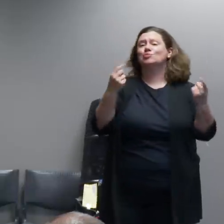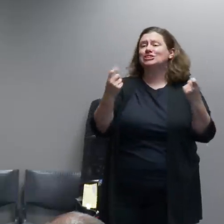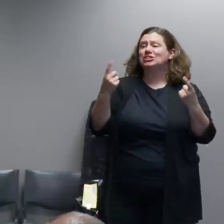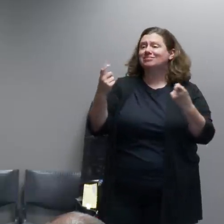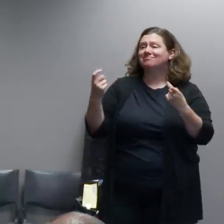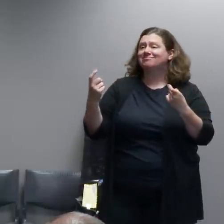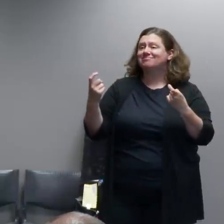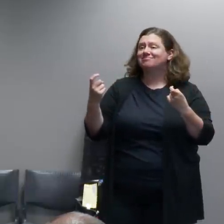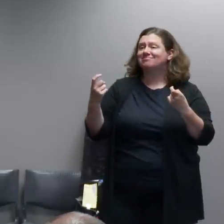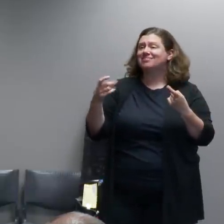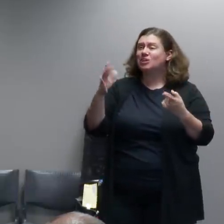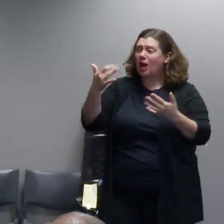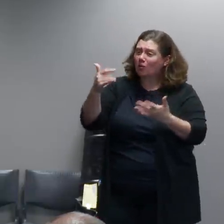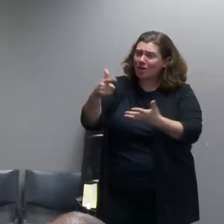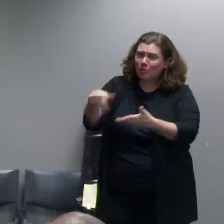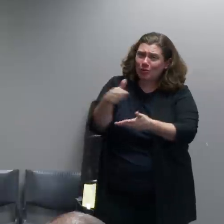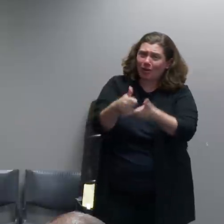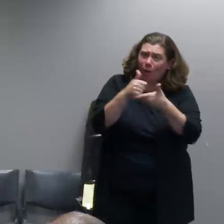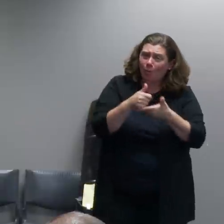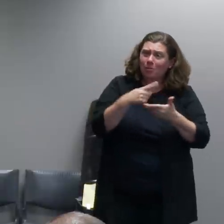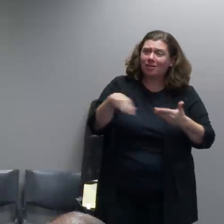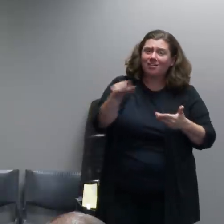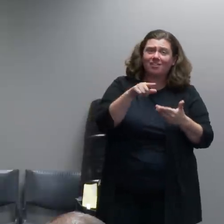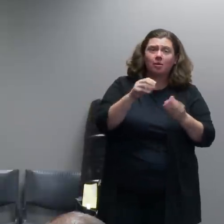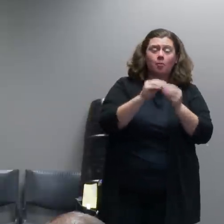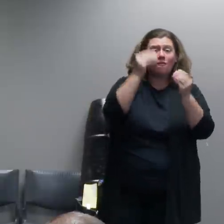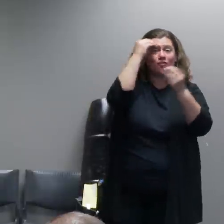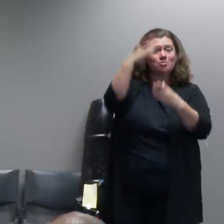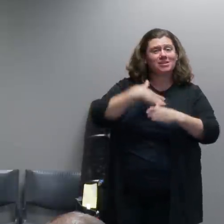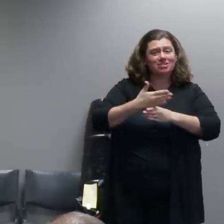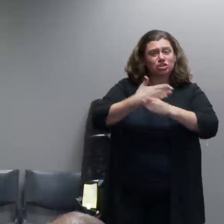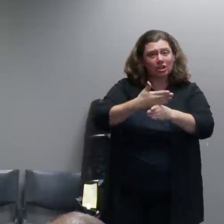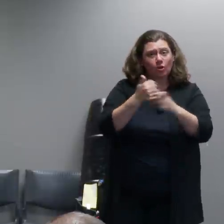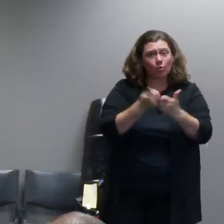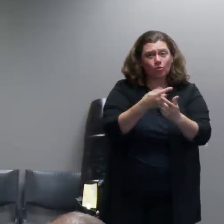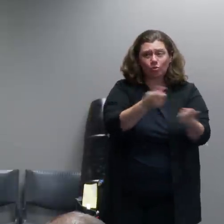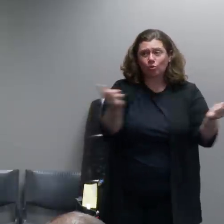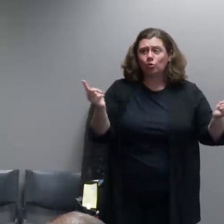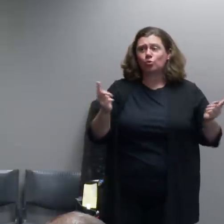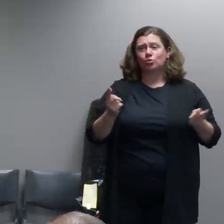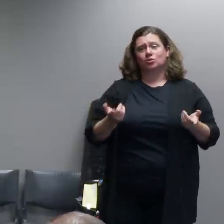of of context. Next I want to talk a little bit about